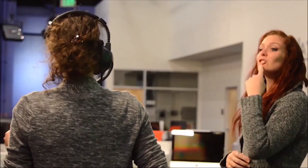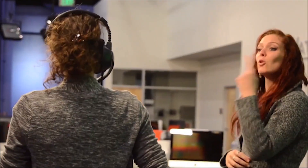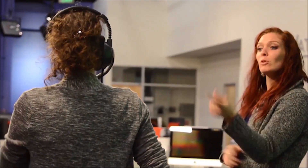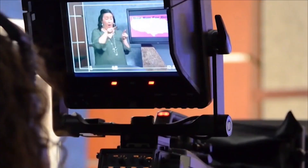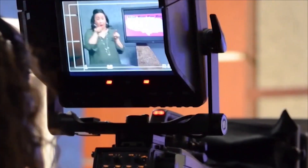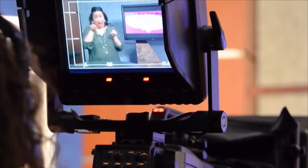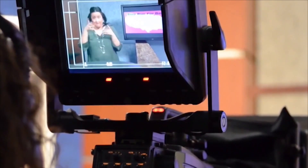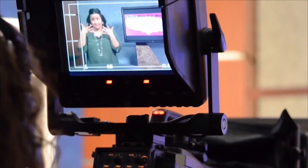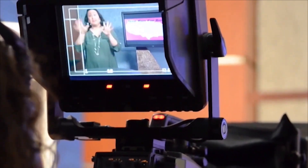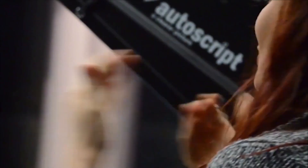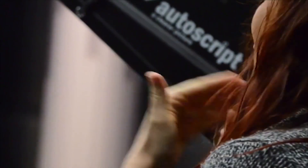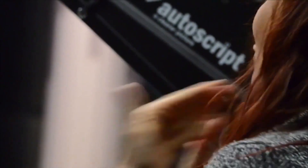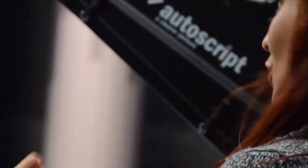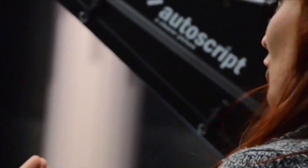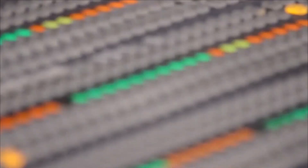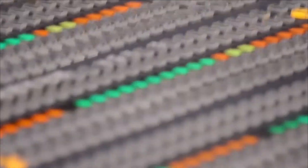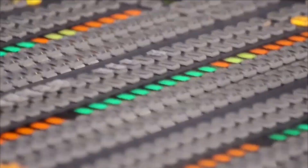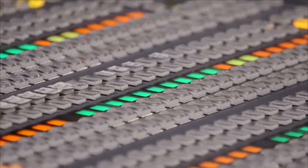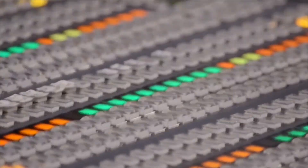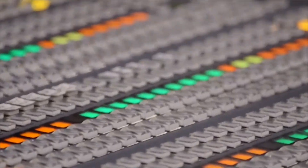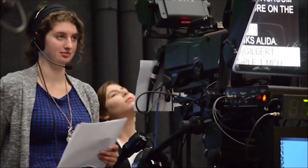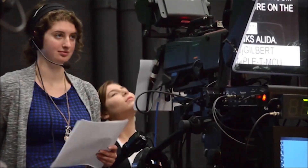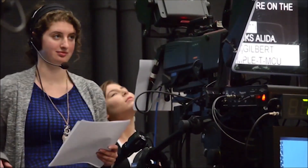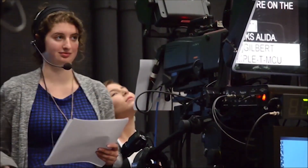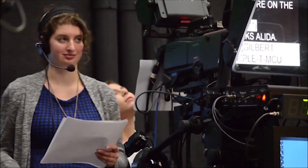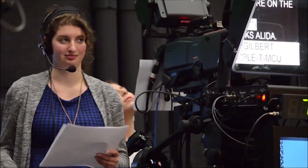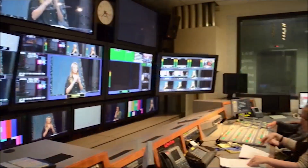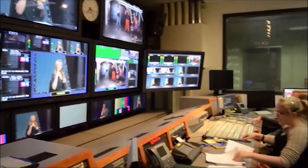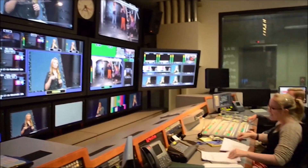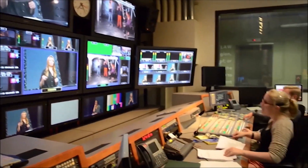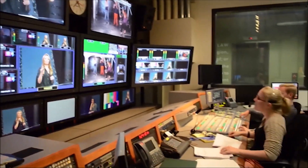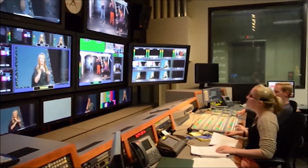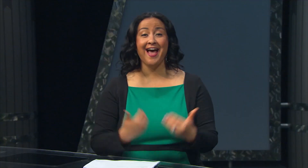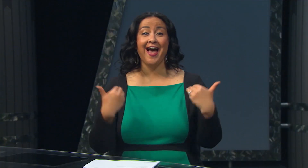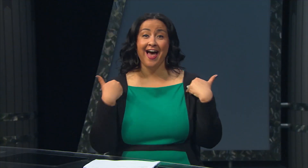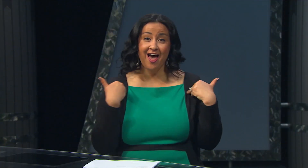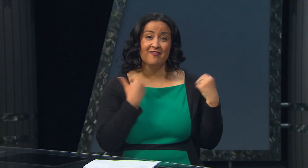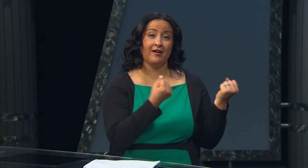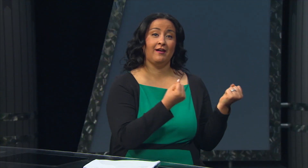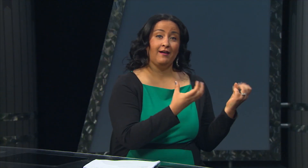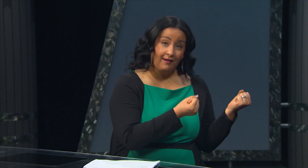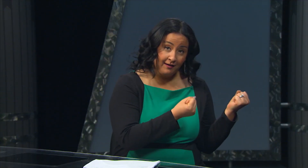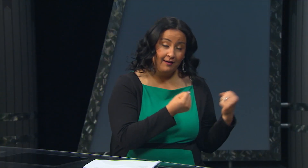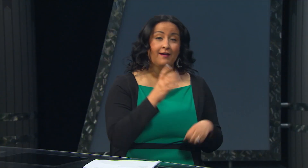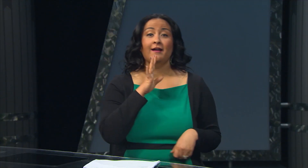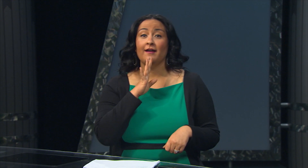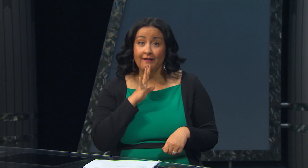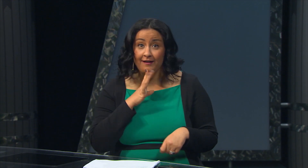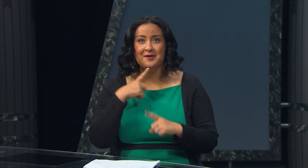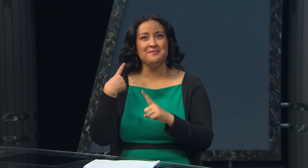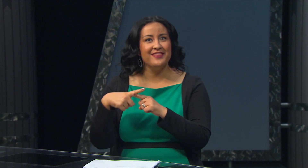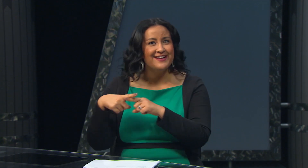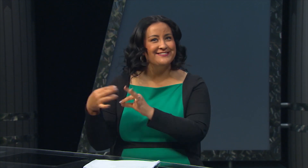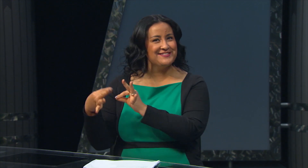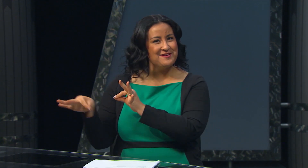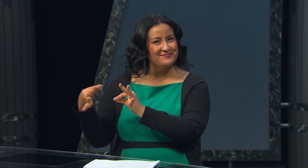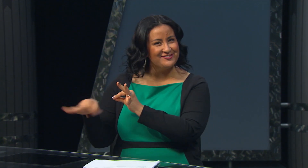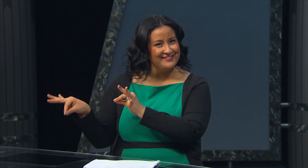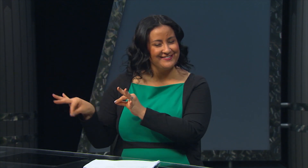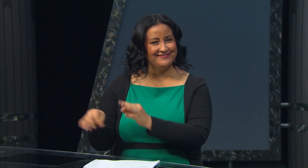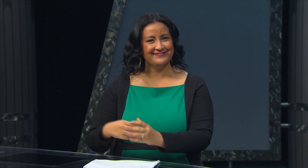DHN Where you can get all of the news of the day with Signing, Voices, and Captions.